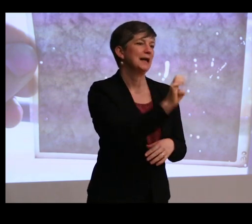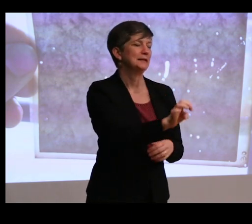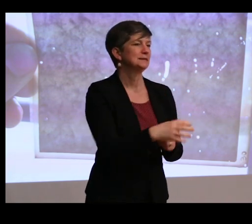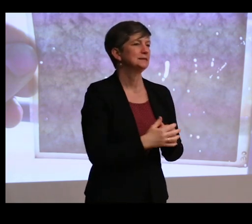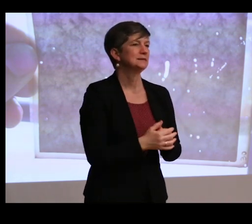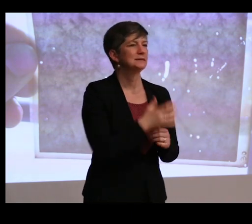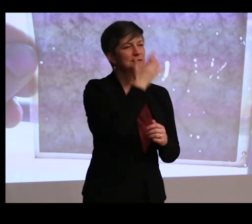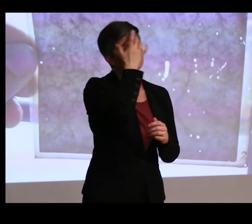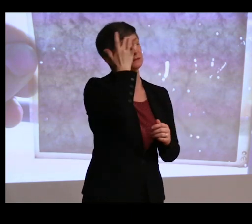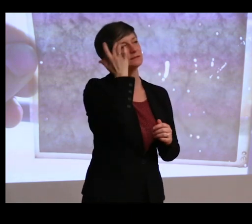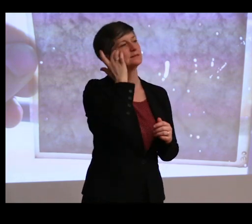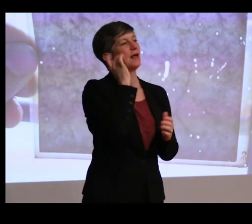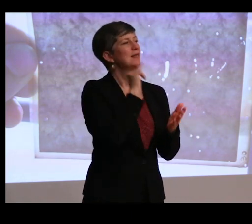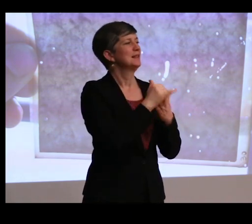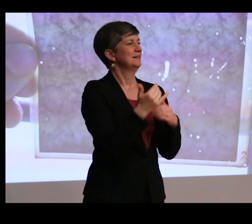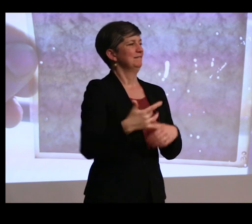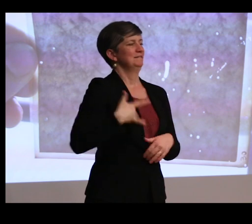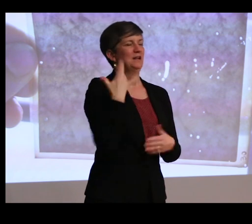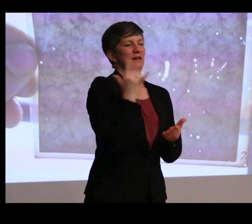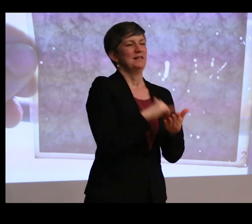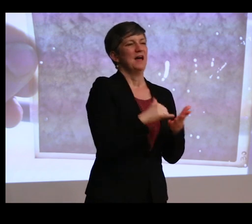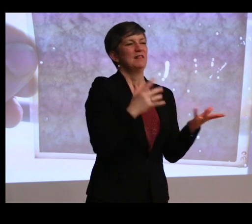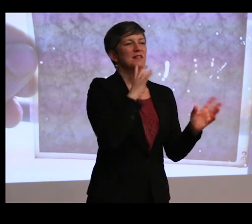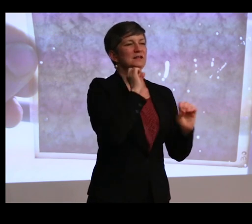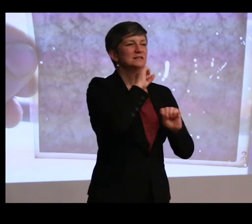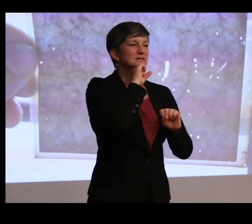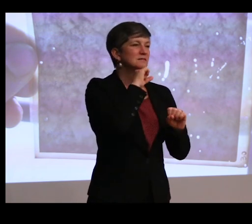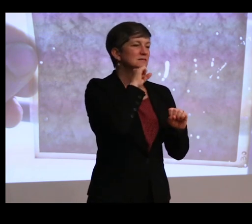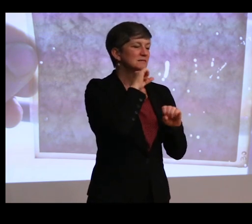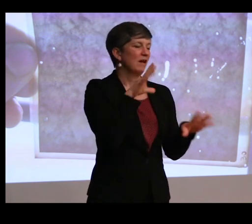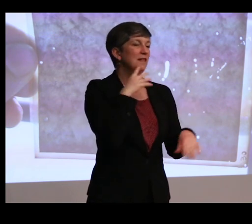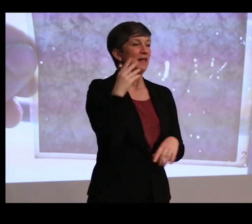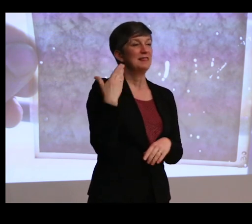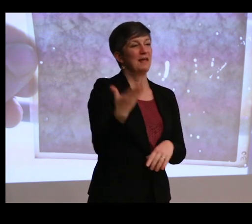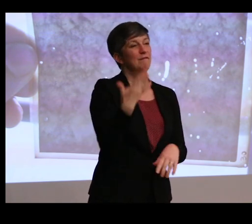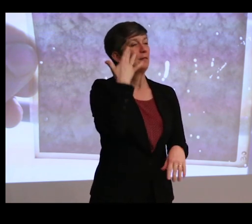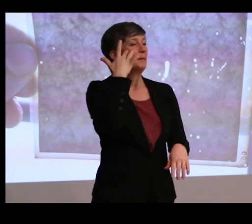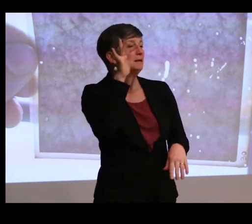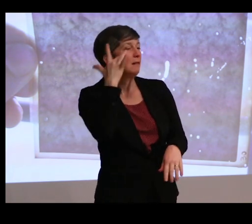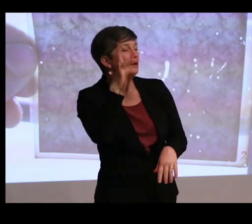And there's just this sense that there's simply nothing there for them intellectually or--